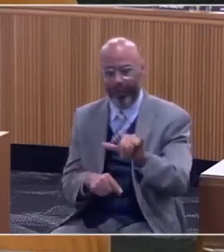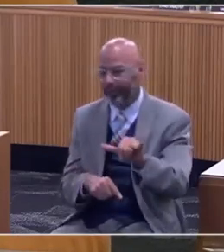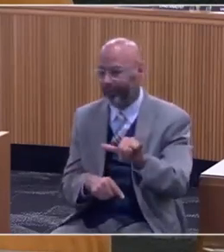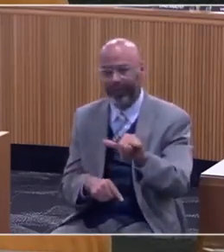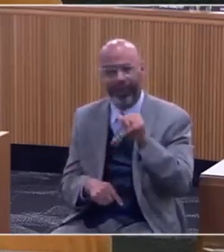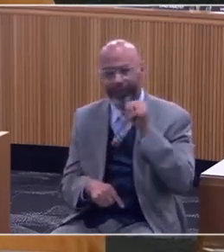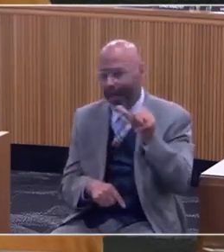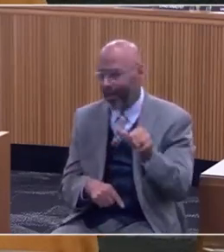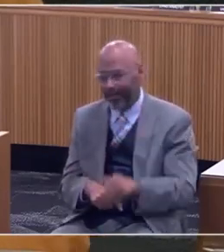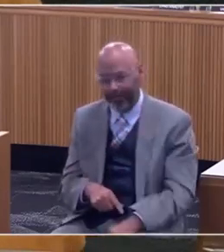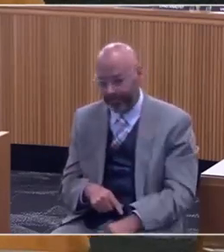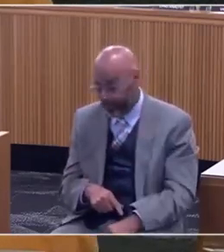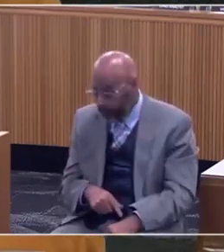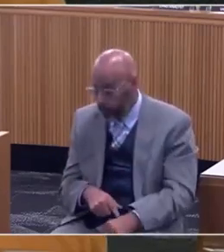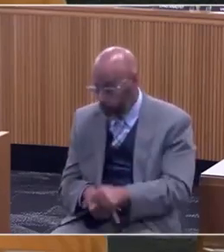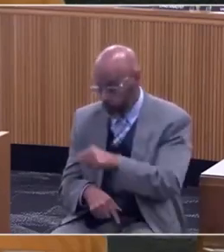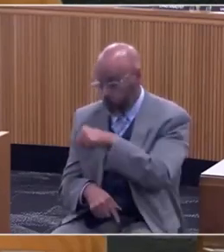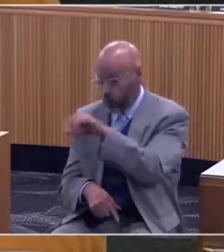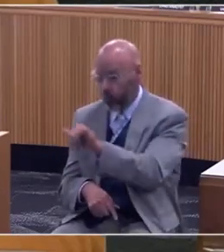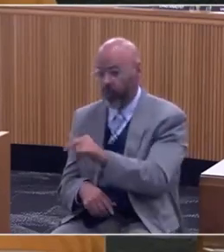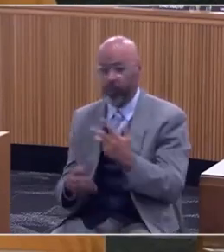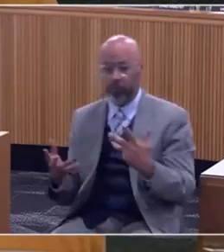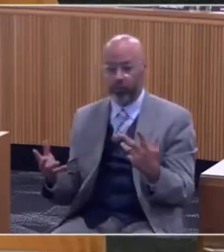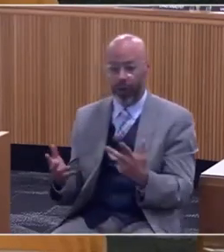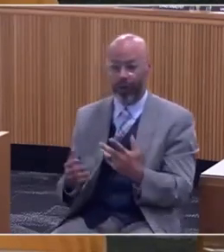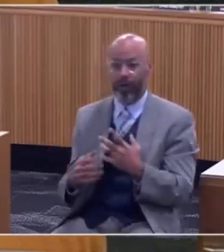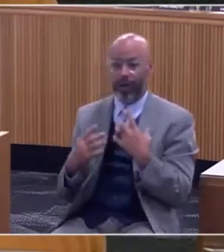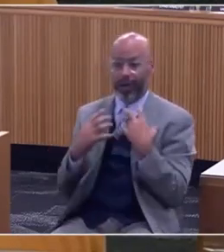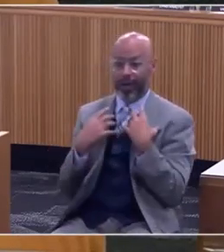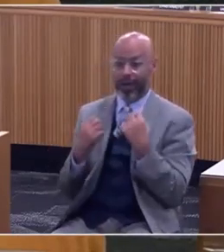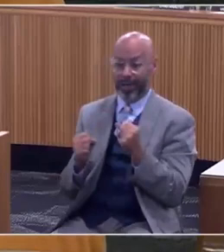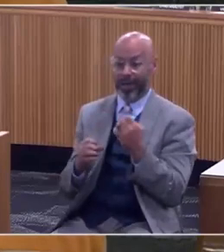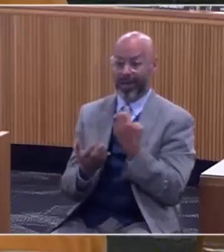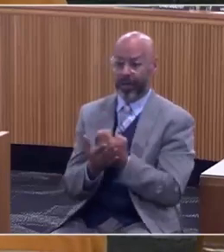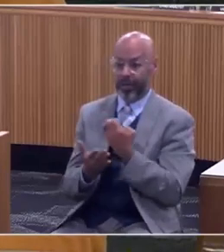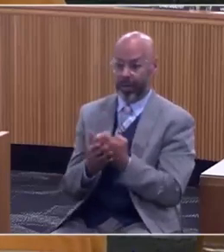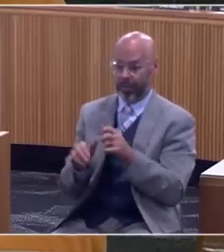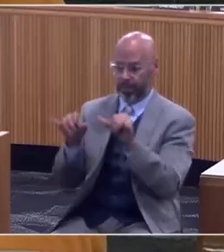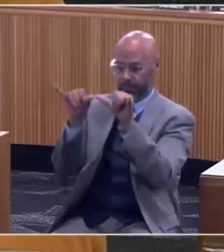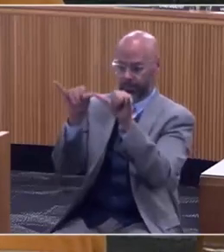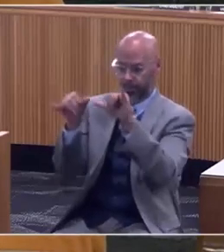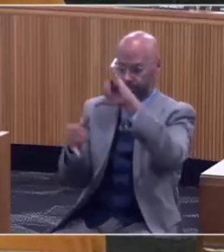What QALY is is a health economics matrix that looks at two factors.